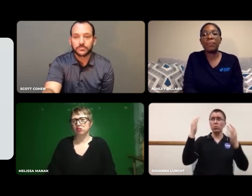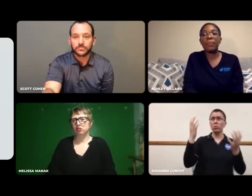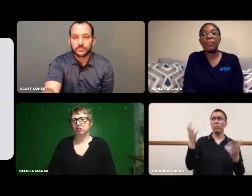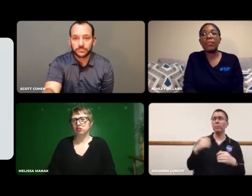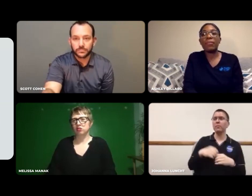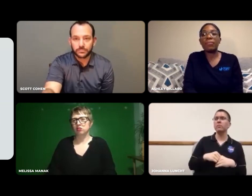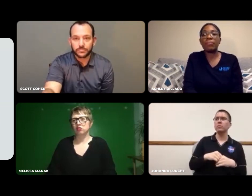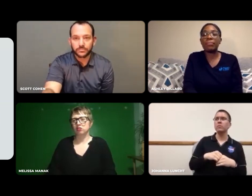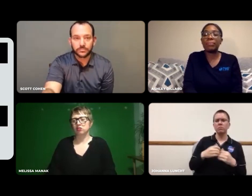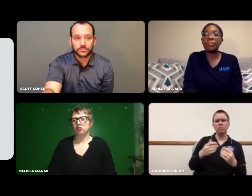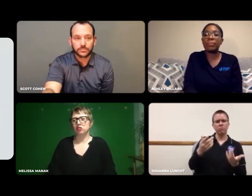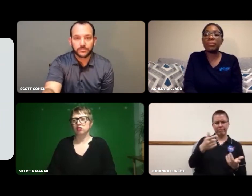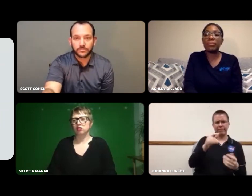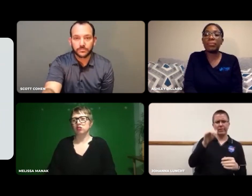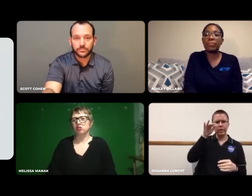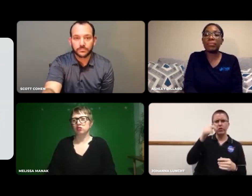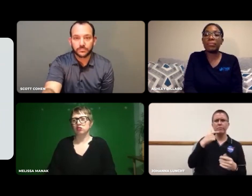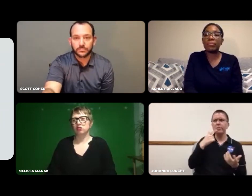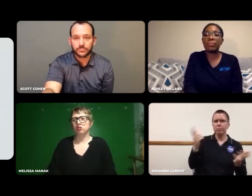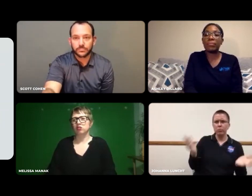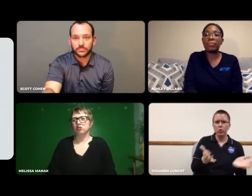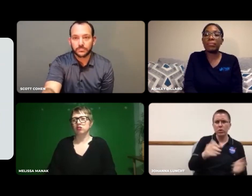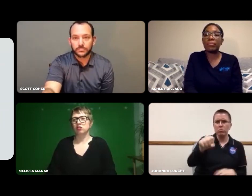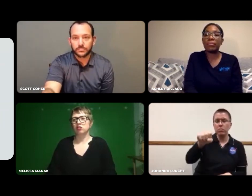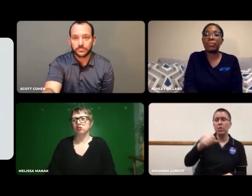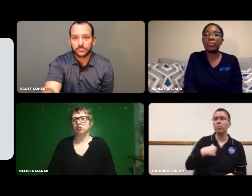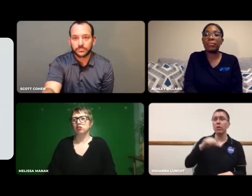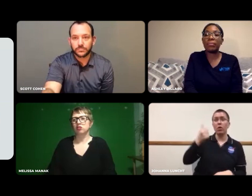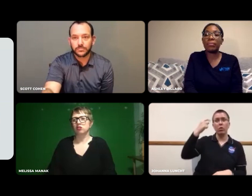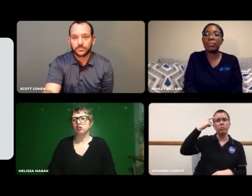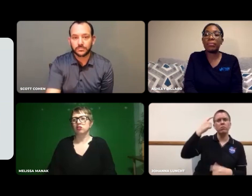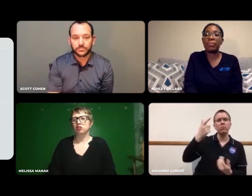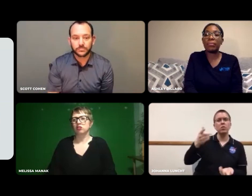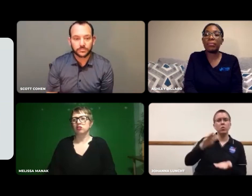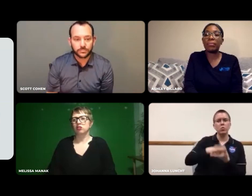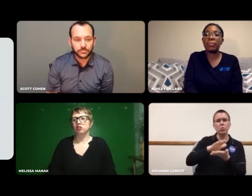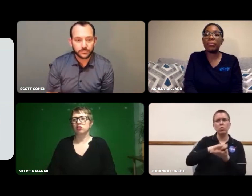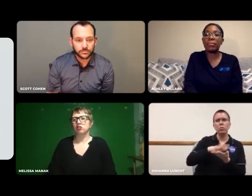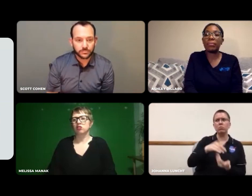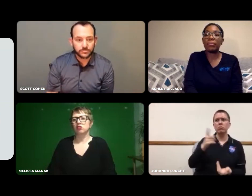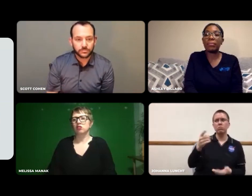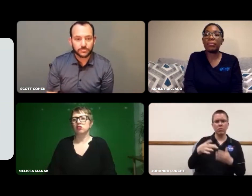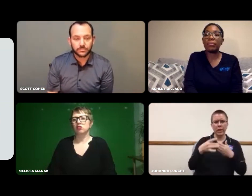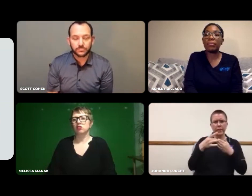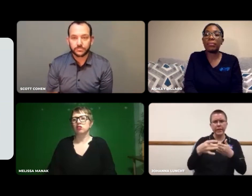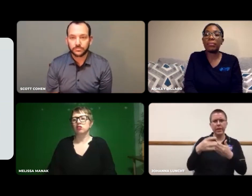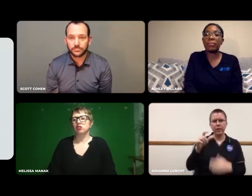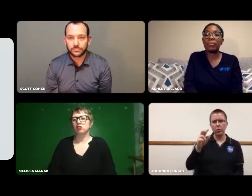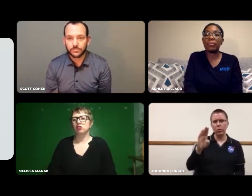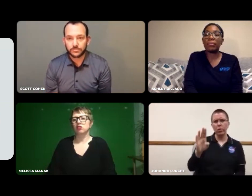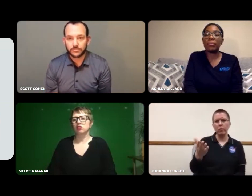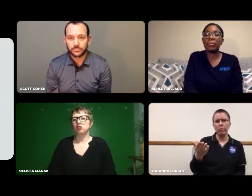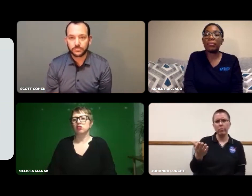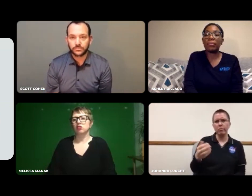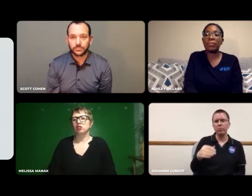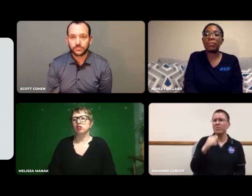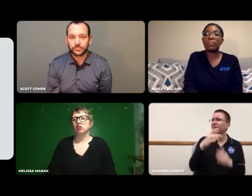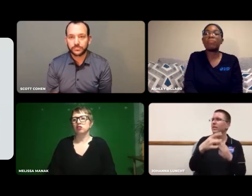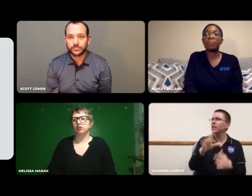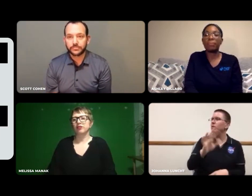in STEM, encouragement is important.